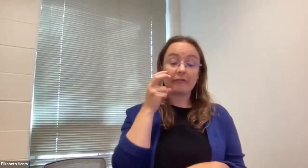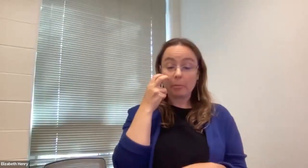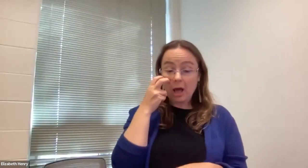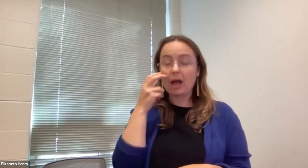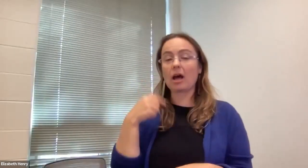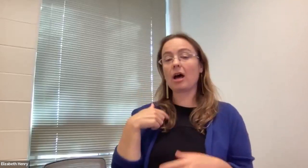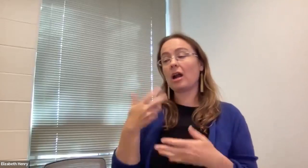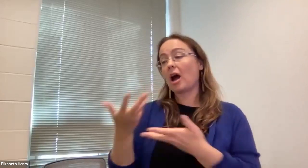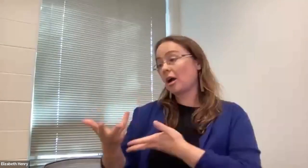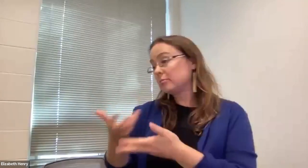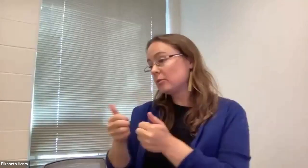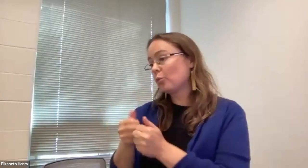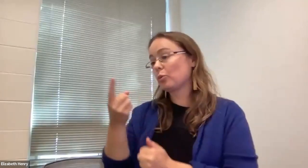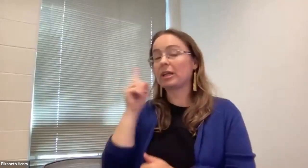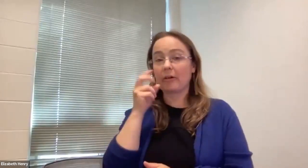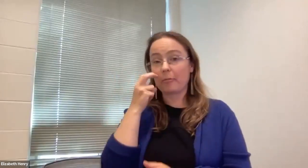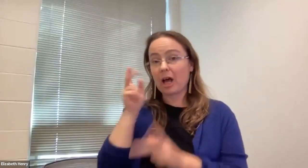Gustavo Navarrete (he/him/él): Ah, for those who are deaf, blind!